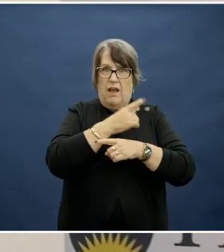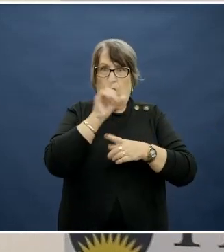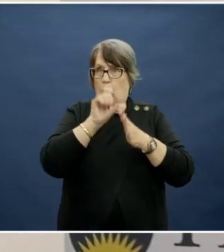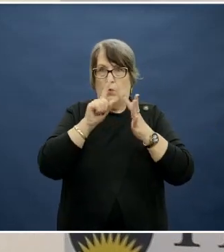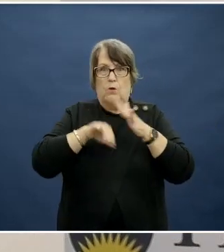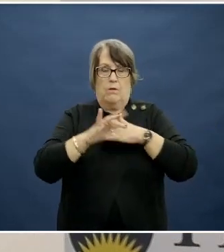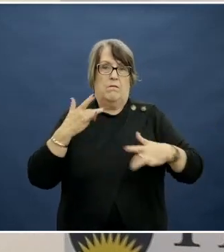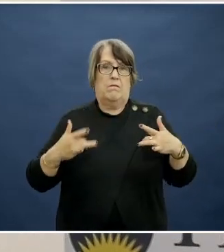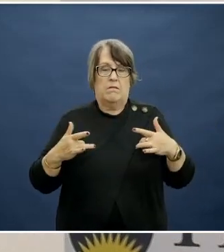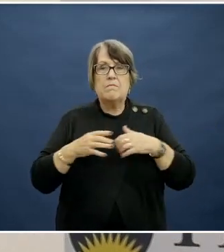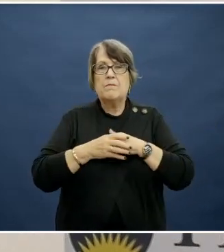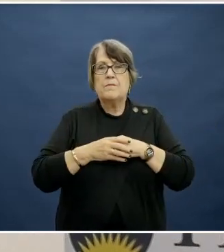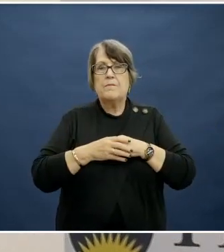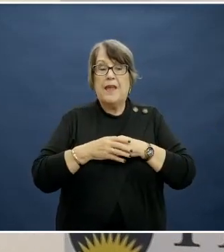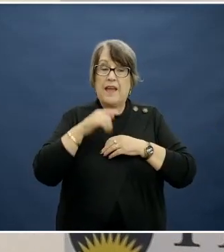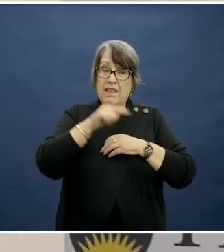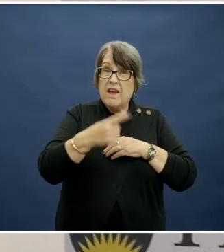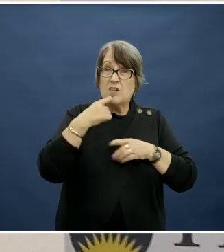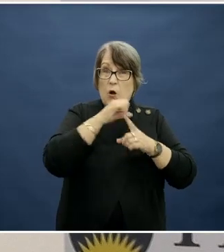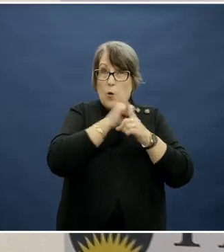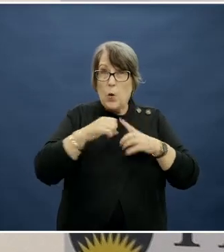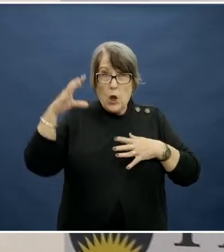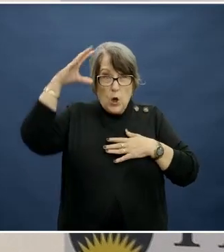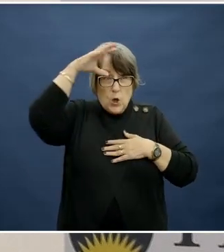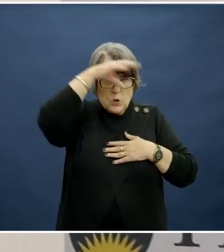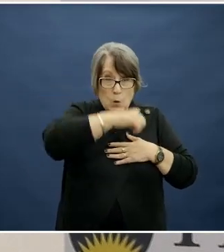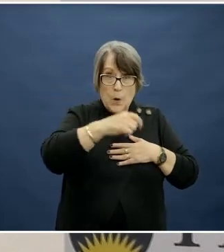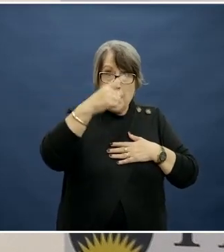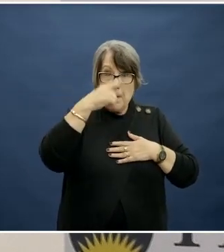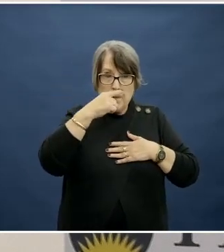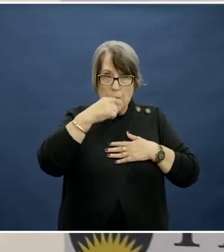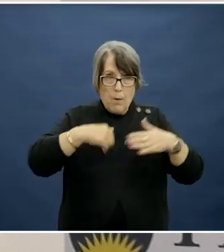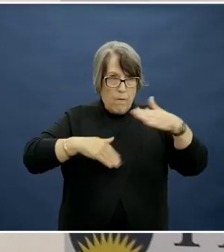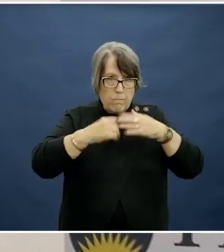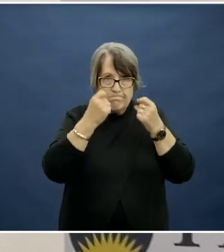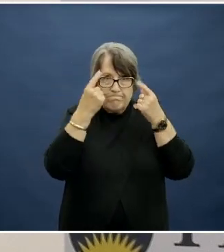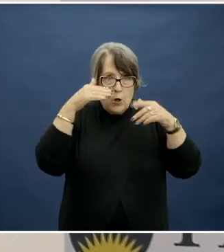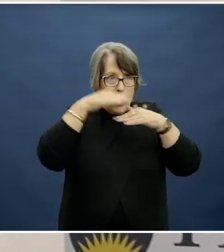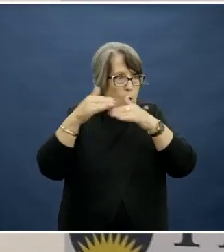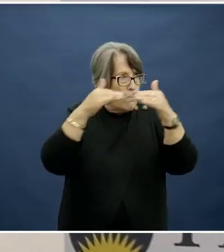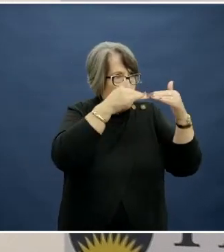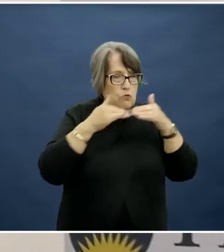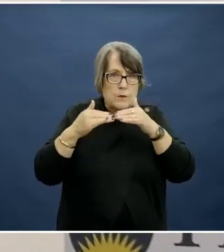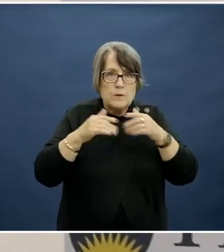So, in that situation, we don't assume that users have an in depth knowledge of the transport system.